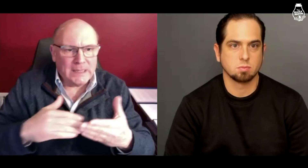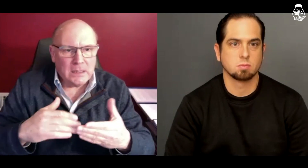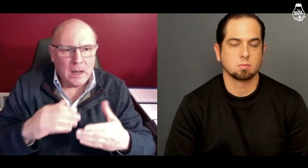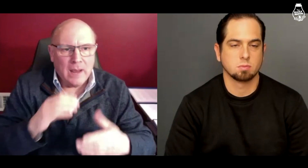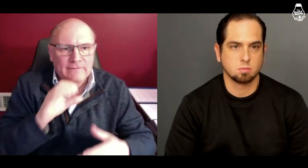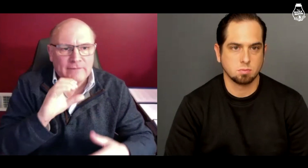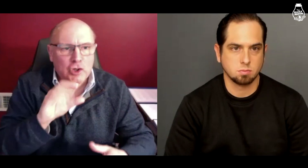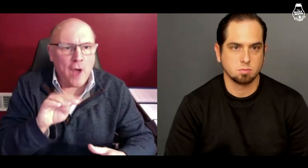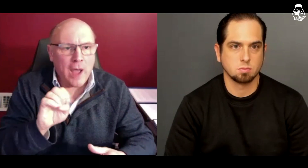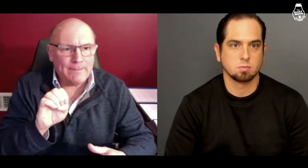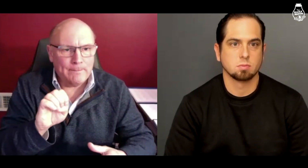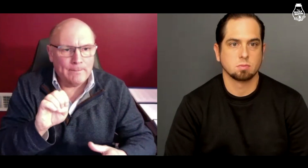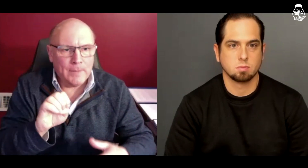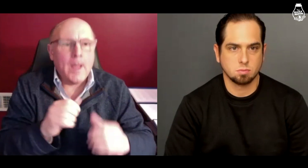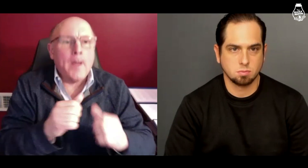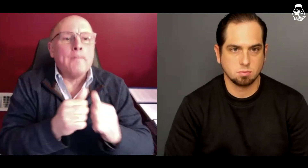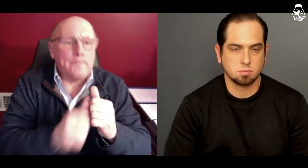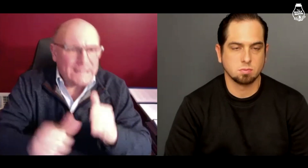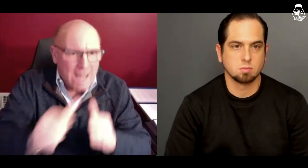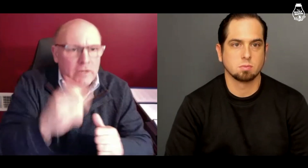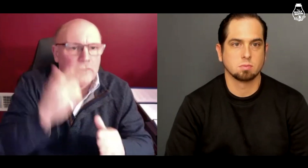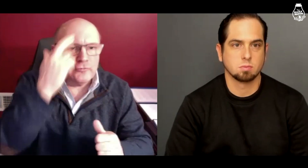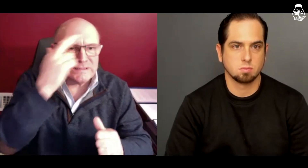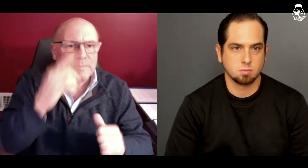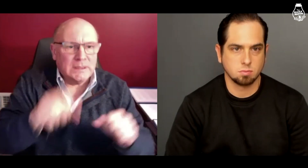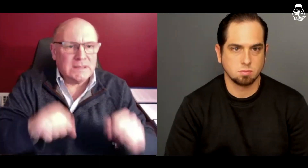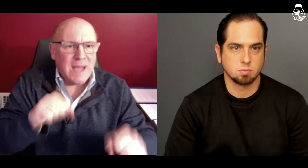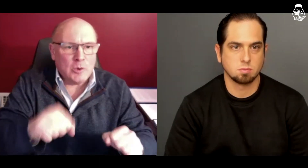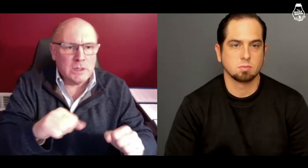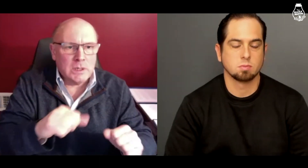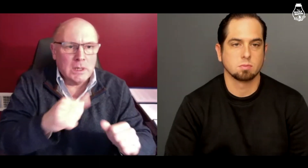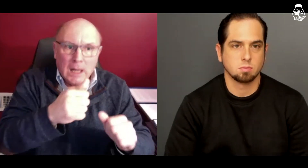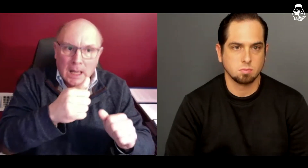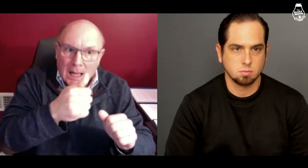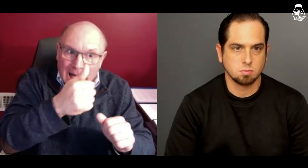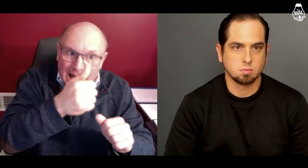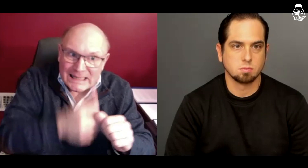every aspect of the crime beyond a reasonable doubt.